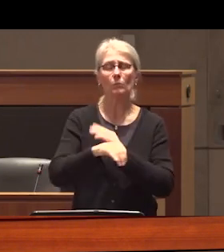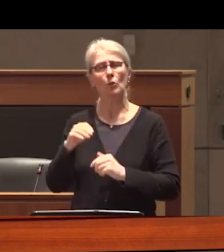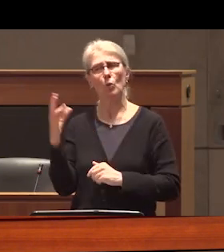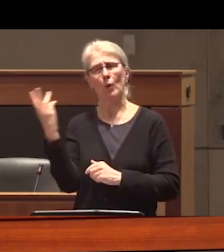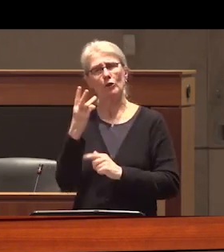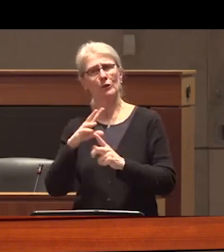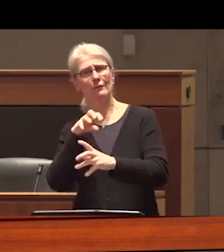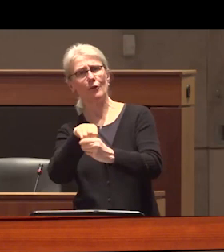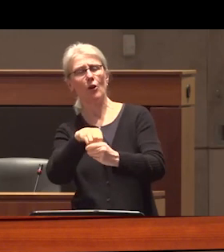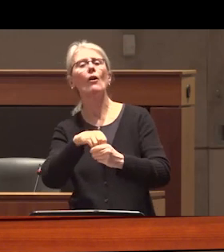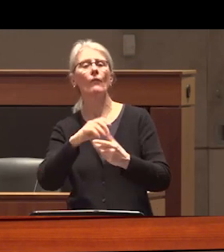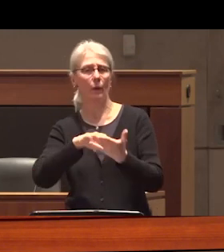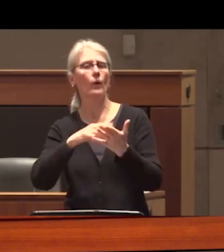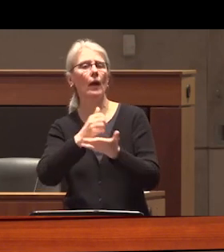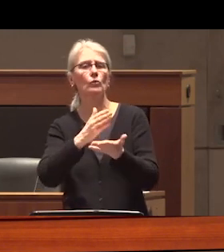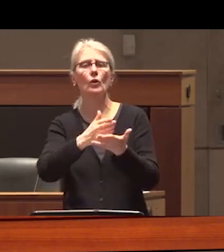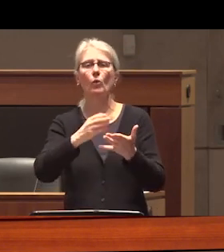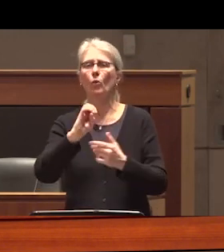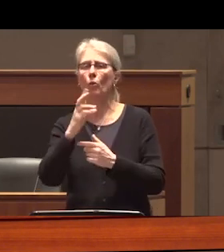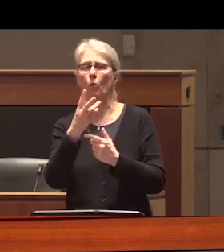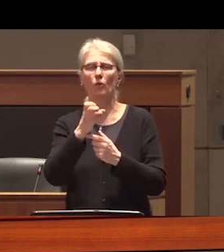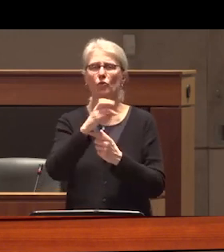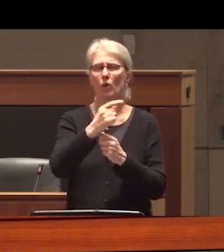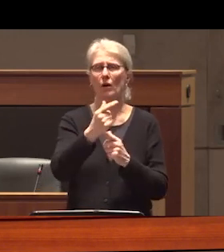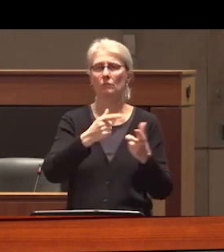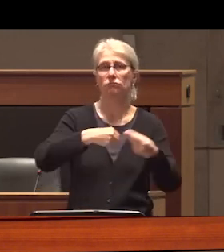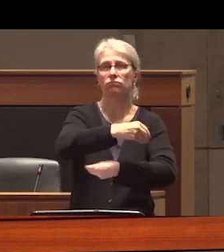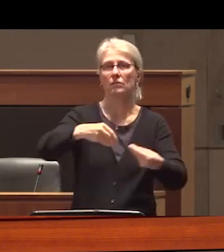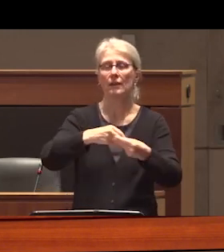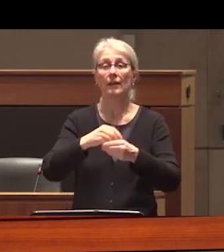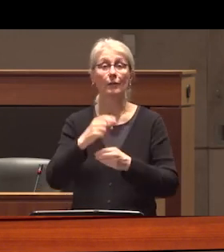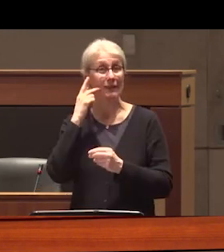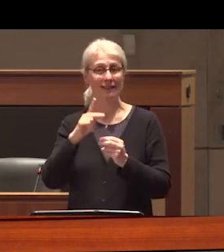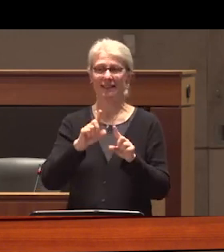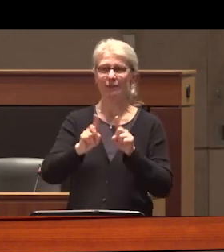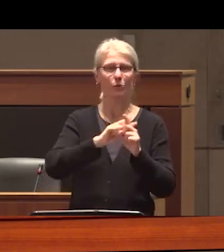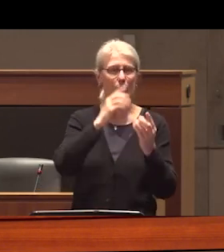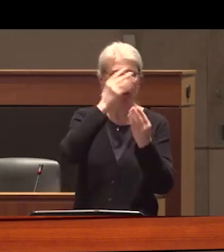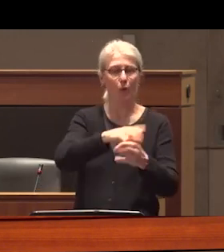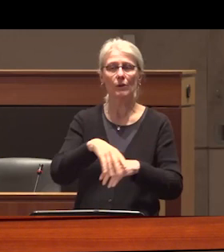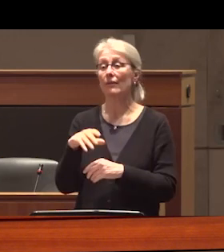of the drug war causes so when you see reports of cartel or drug rated crime erupting in Mexico and